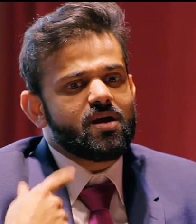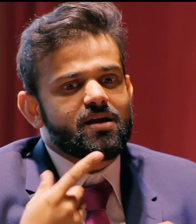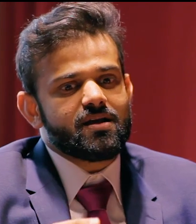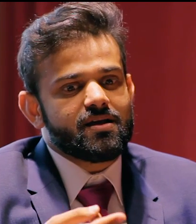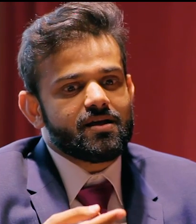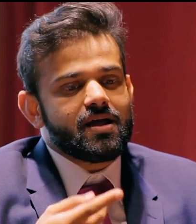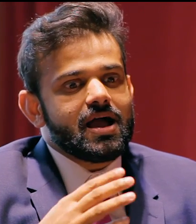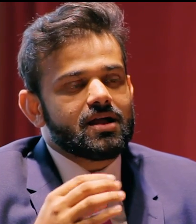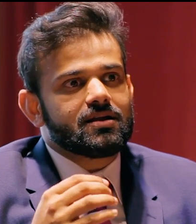Okay so,